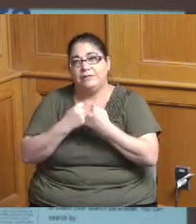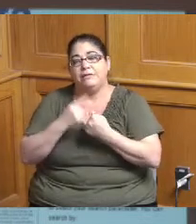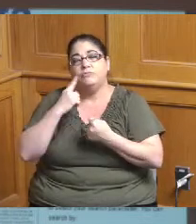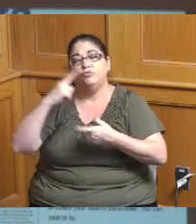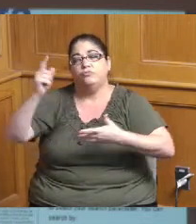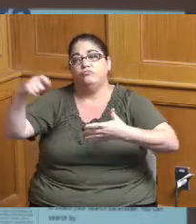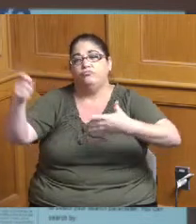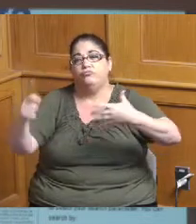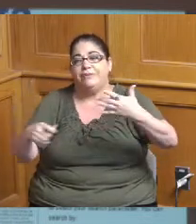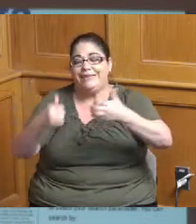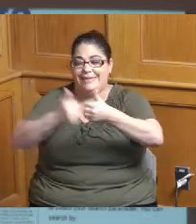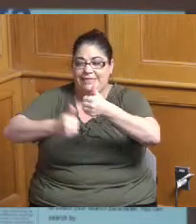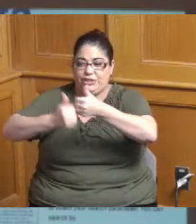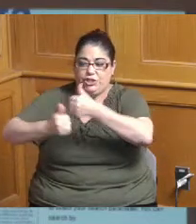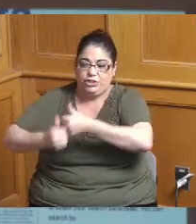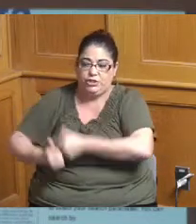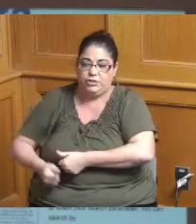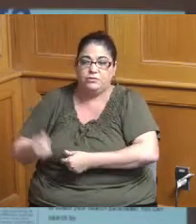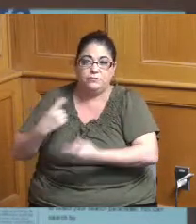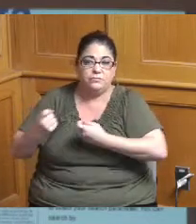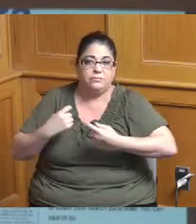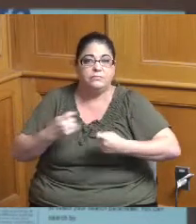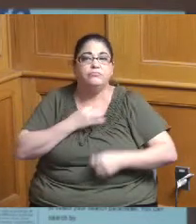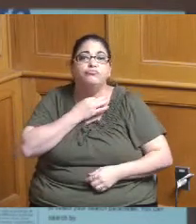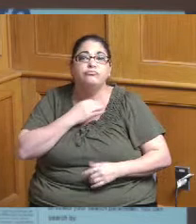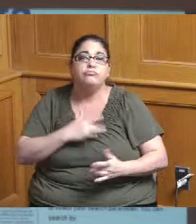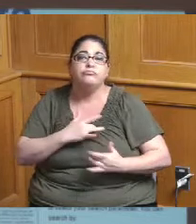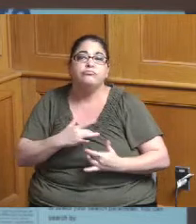individual questions and and project status